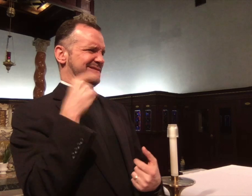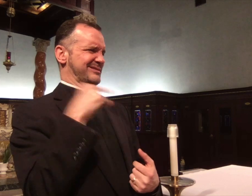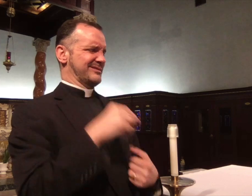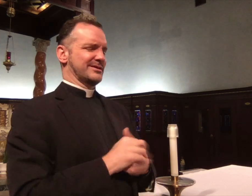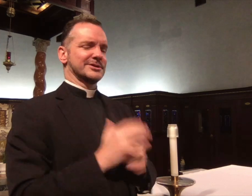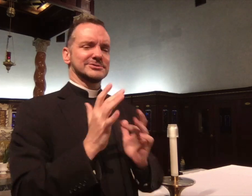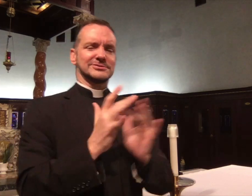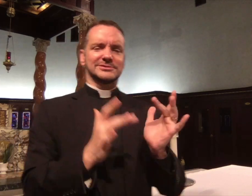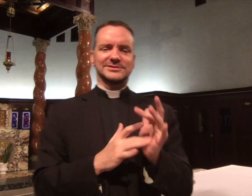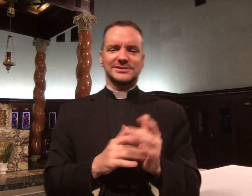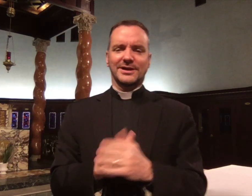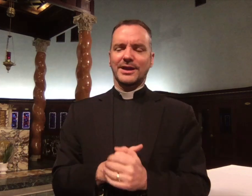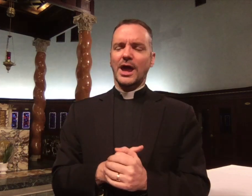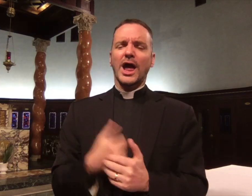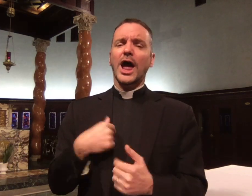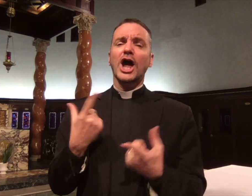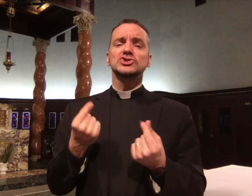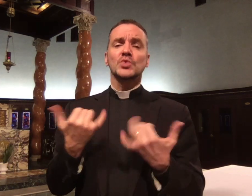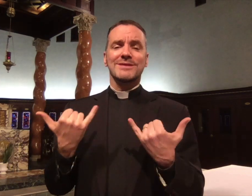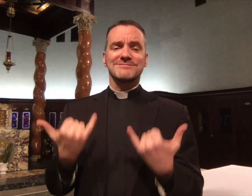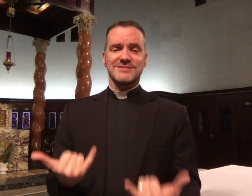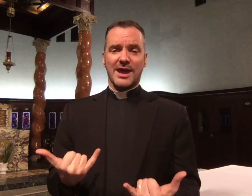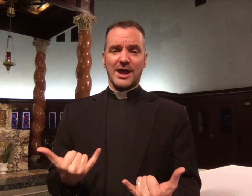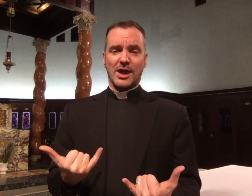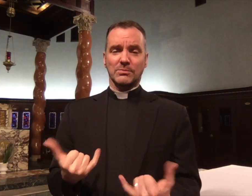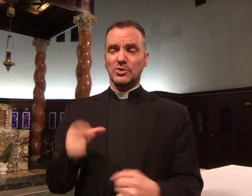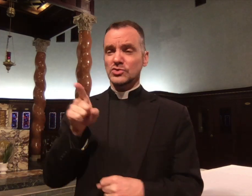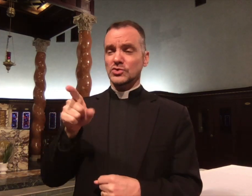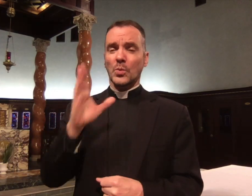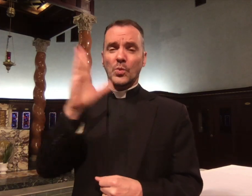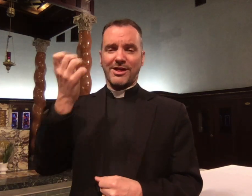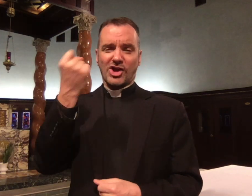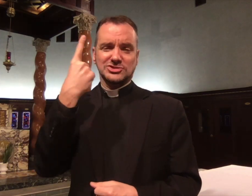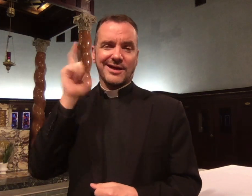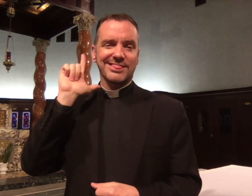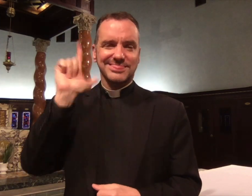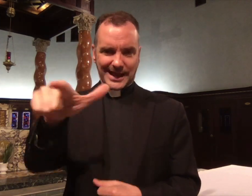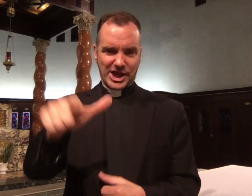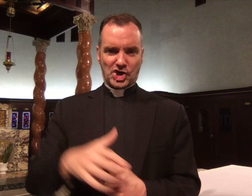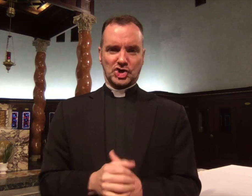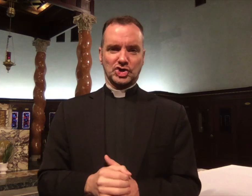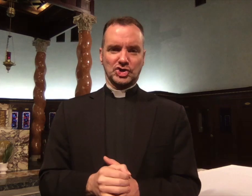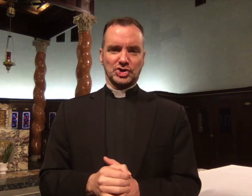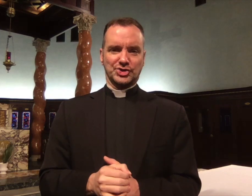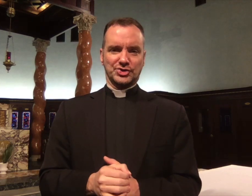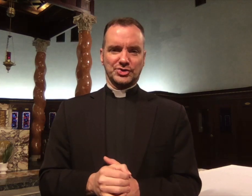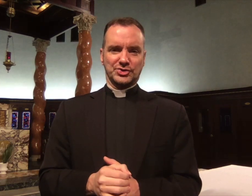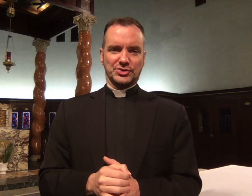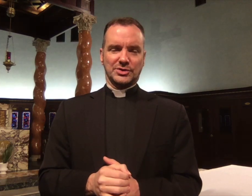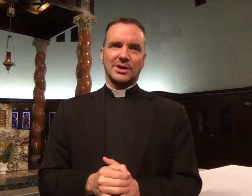Peter says, "what do you want to wash my feet for?" Jesus tells